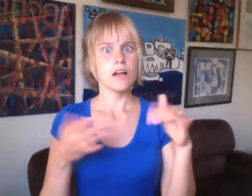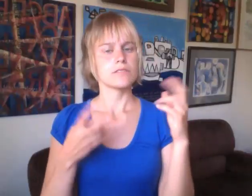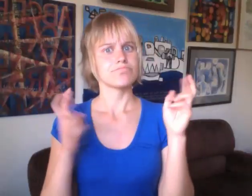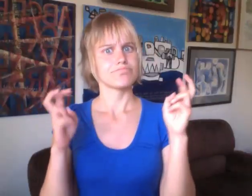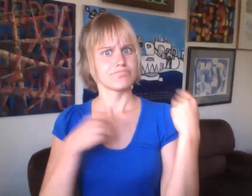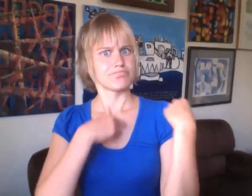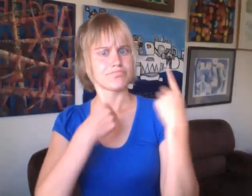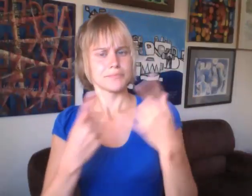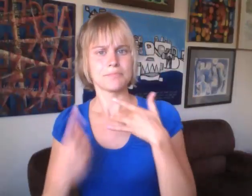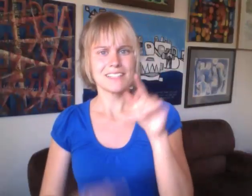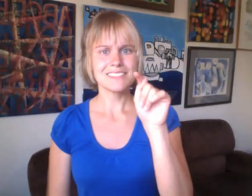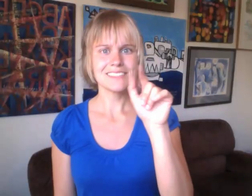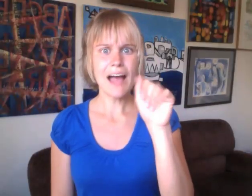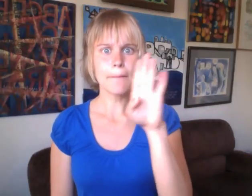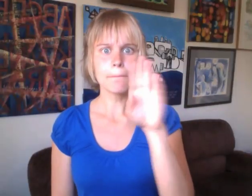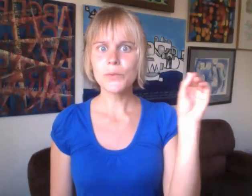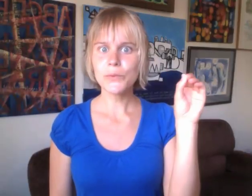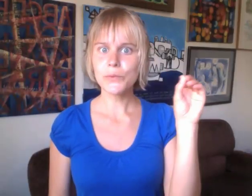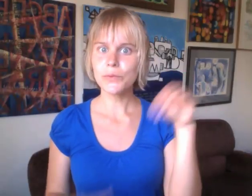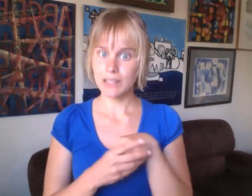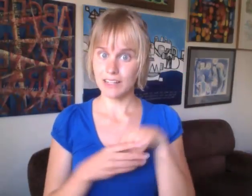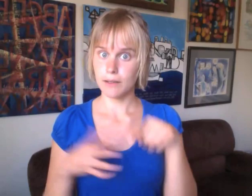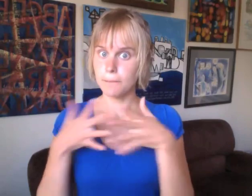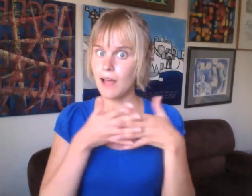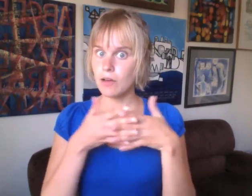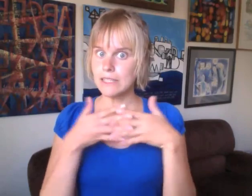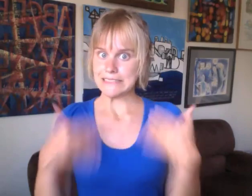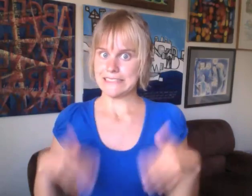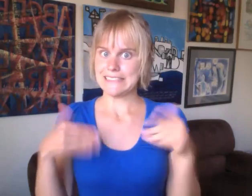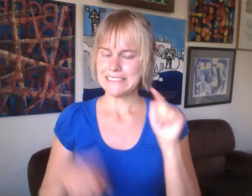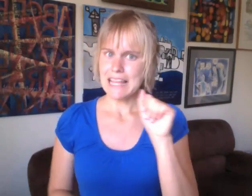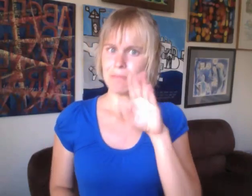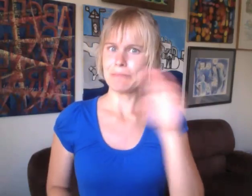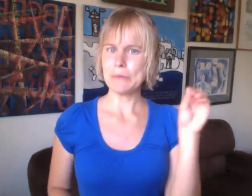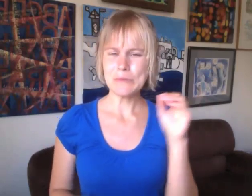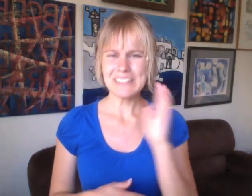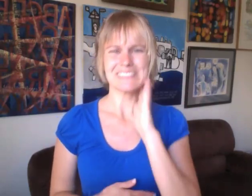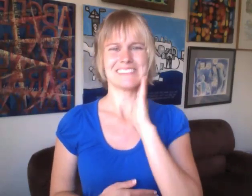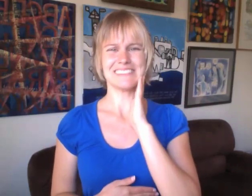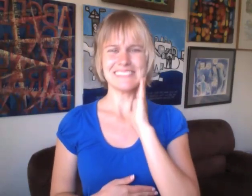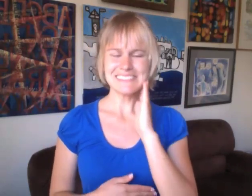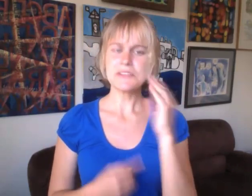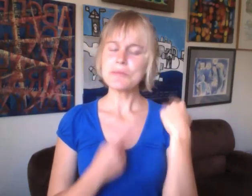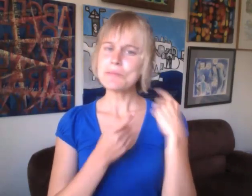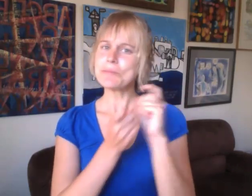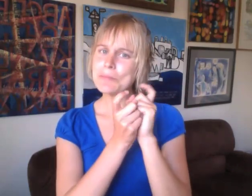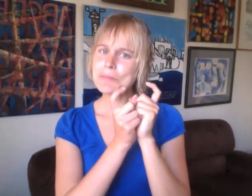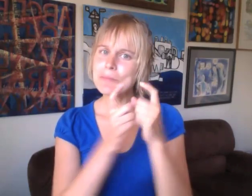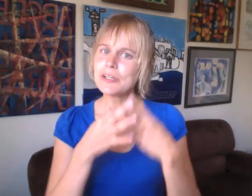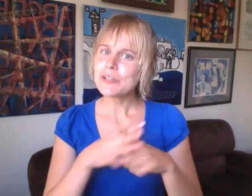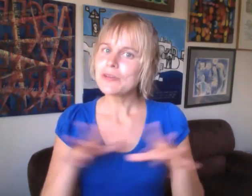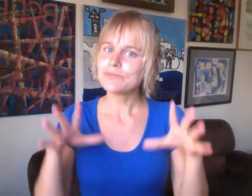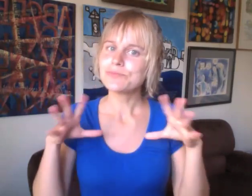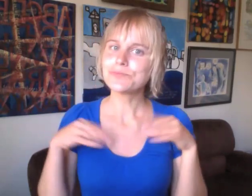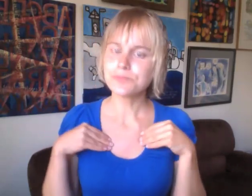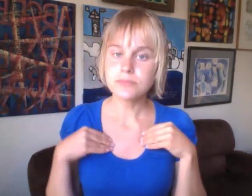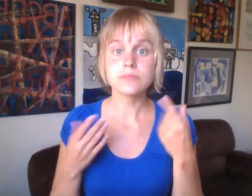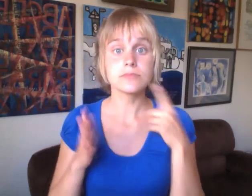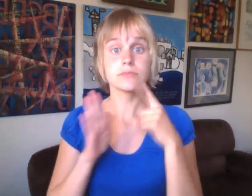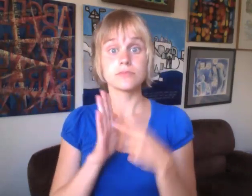Things we consider often to be taboo in the Western culture